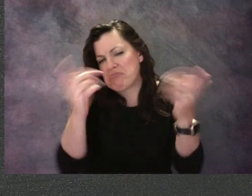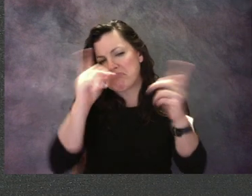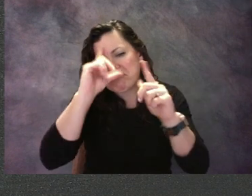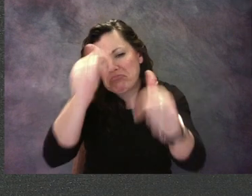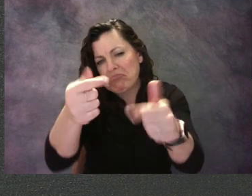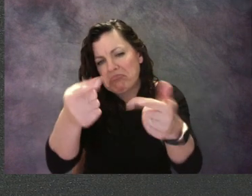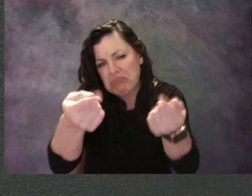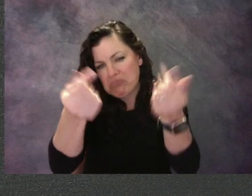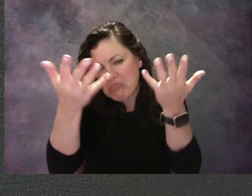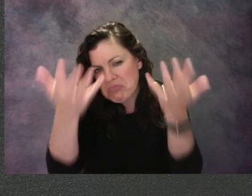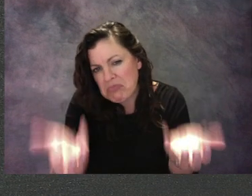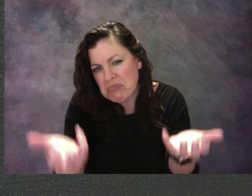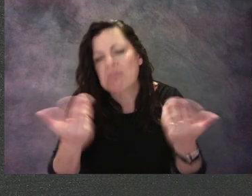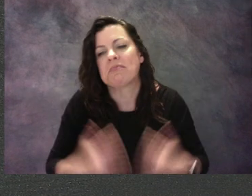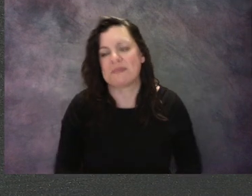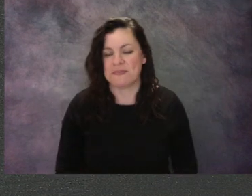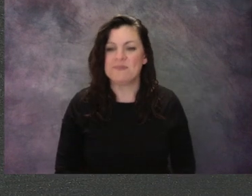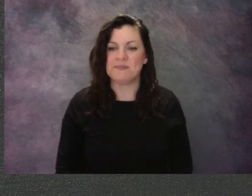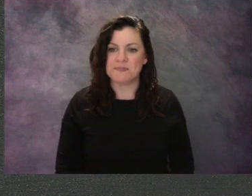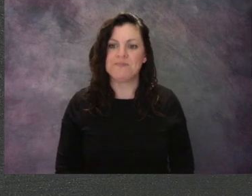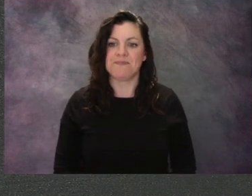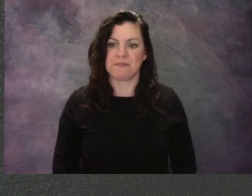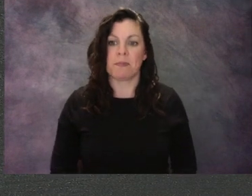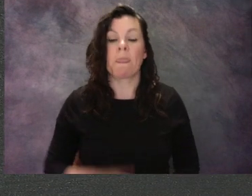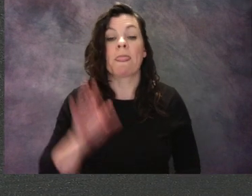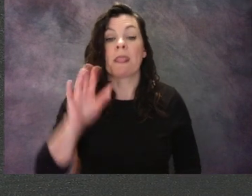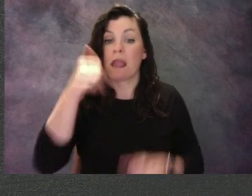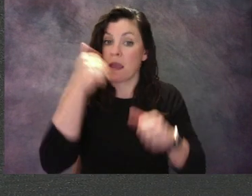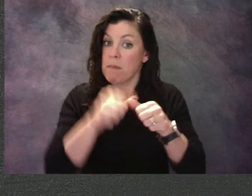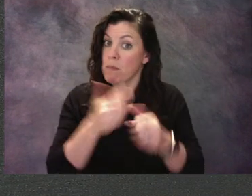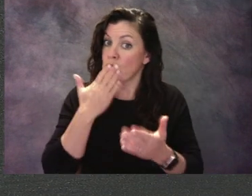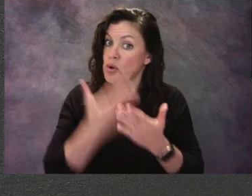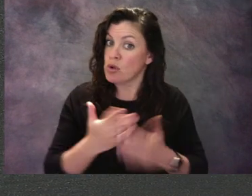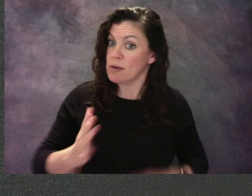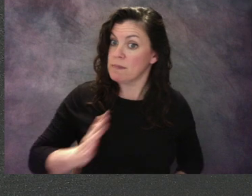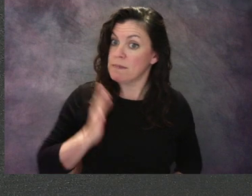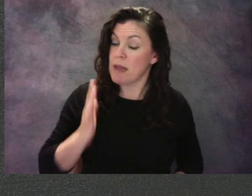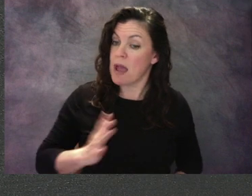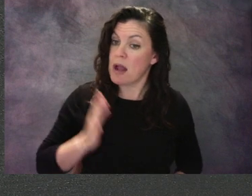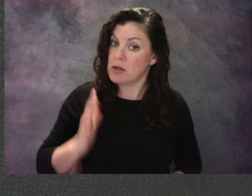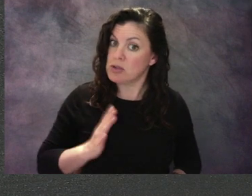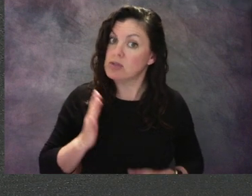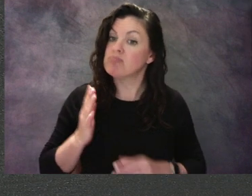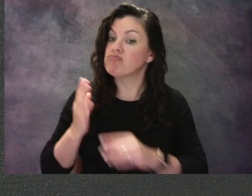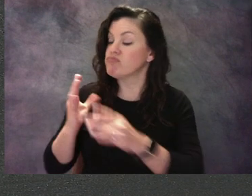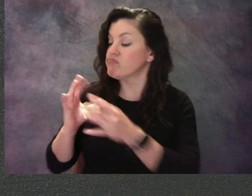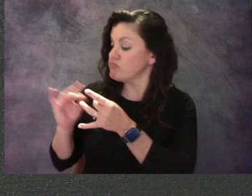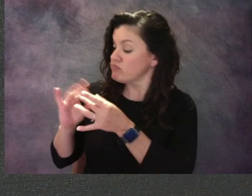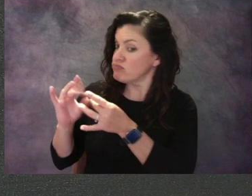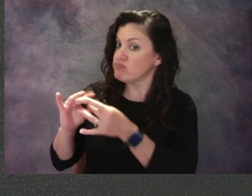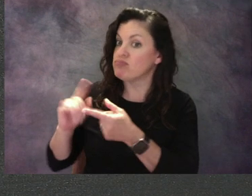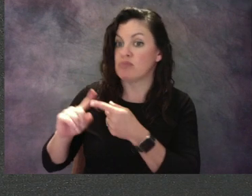while we do this lesson and I'm gonna show you how to draw a toucan, but you can draw whatever animal you want.